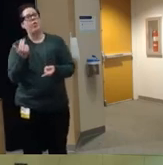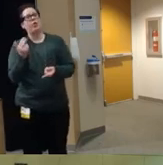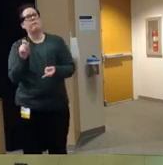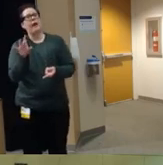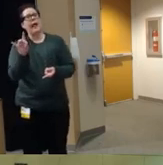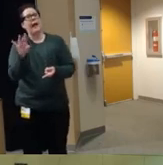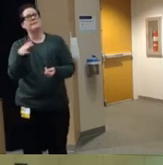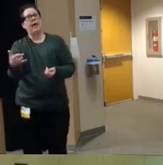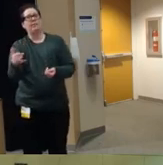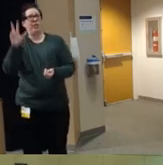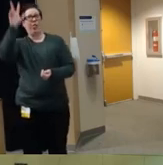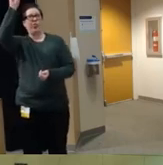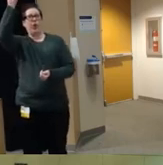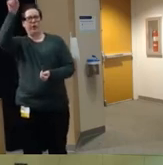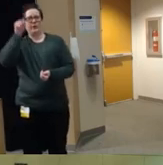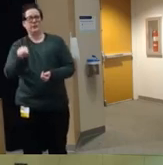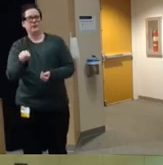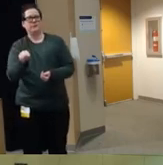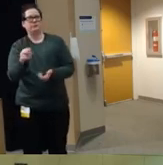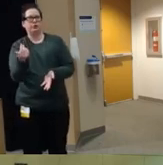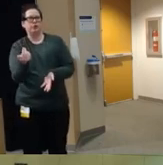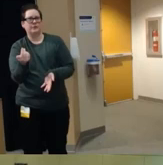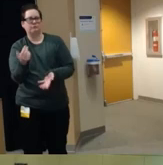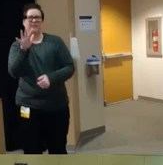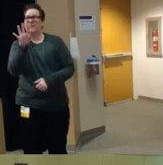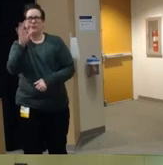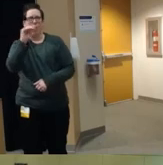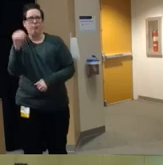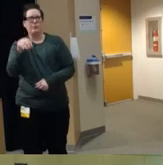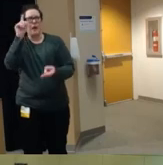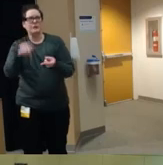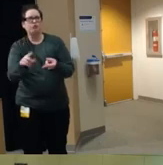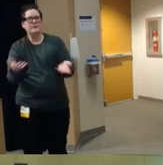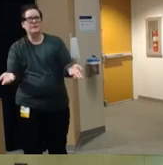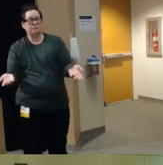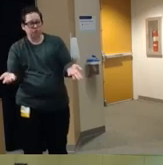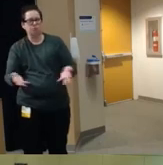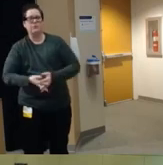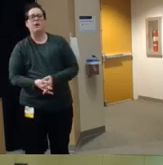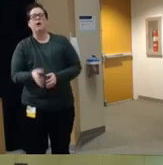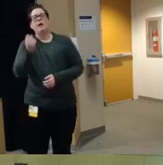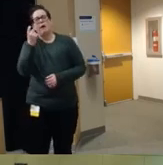million children in 2021 so a 54% decrease um and although there's always work to be done I